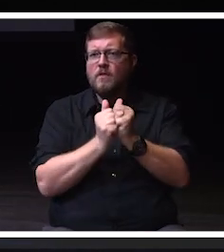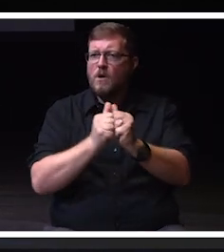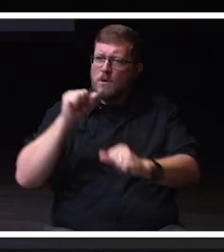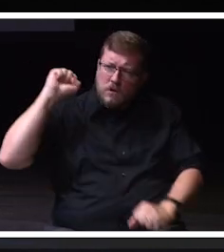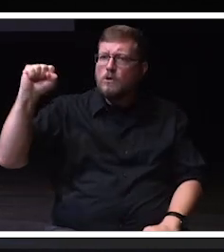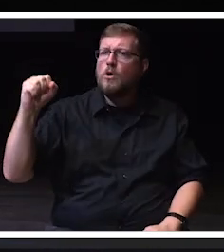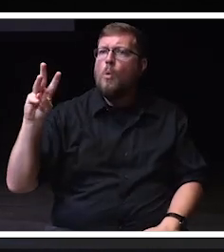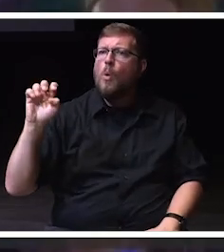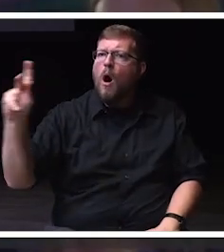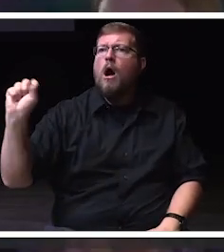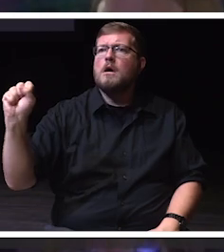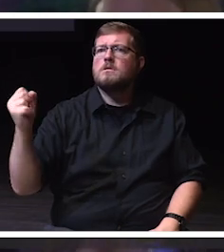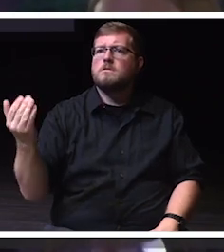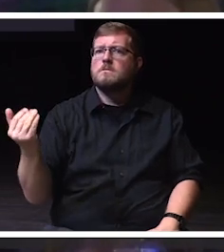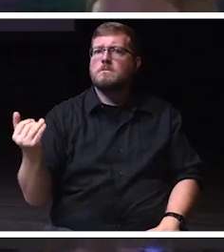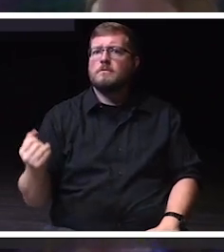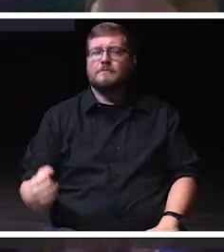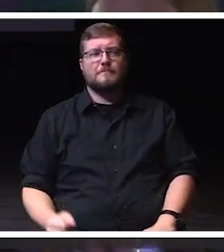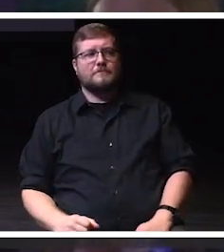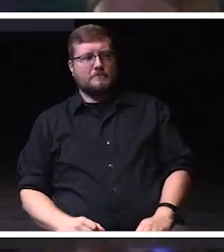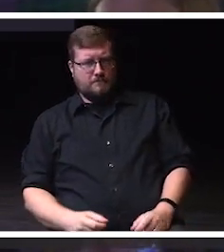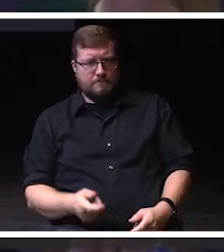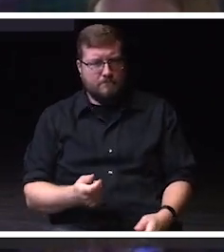Right?